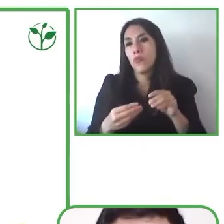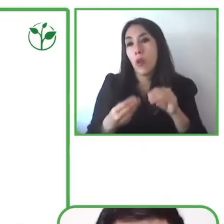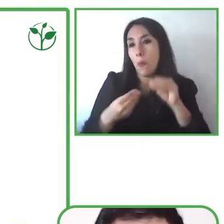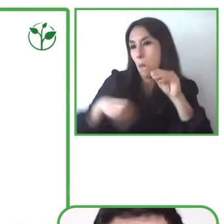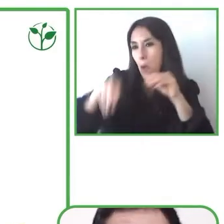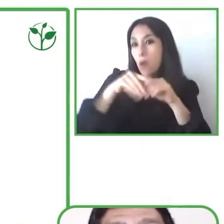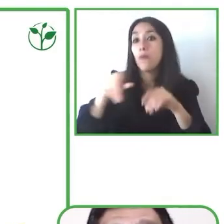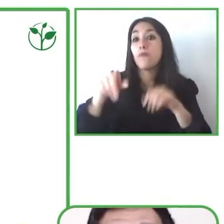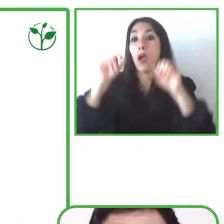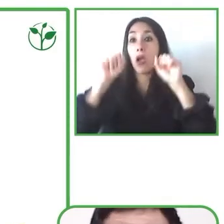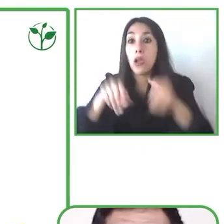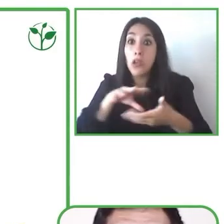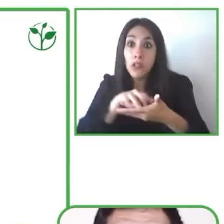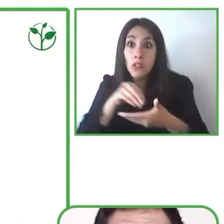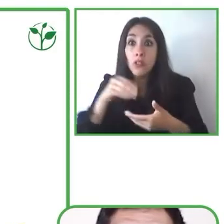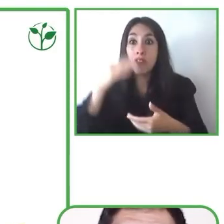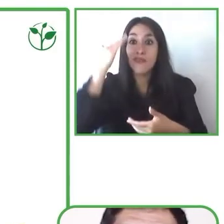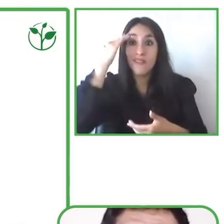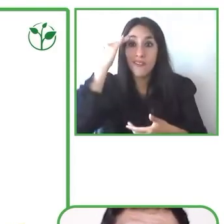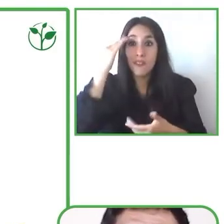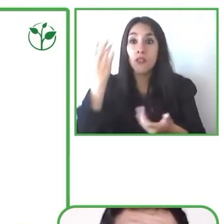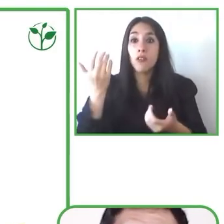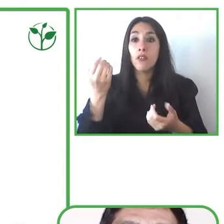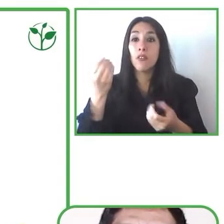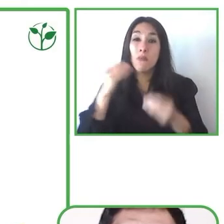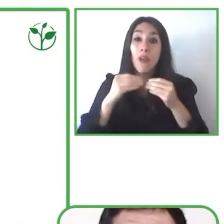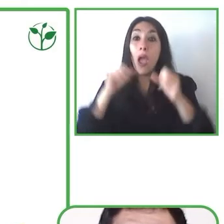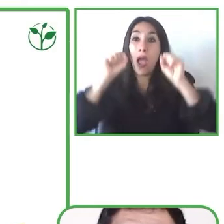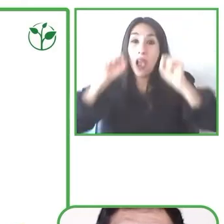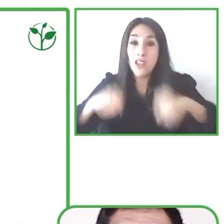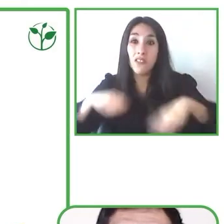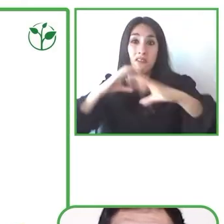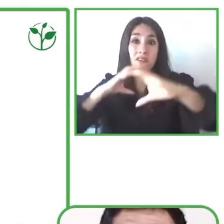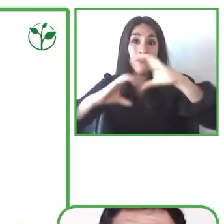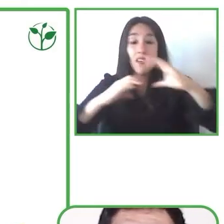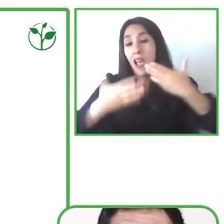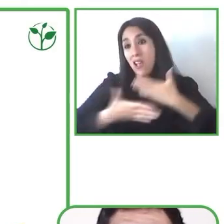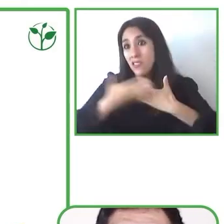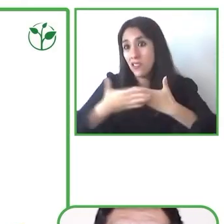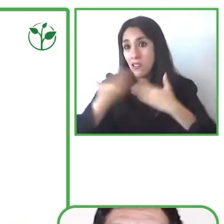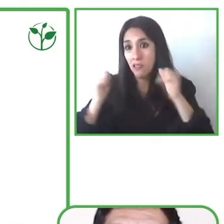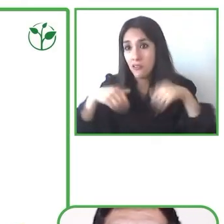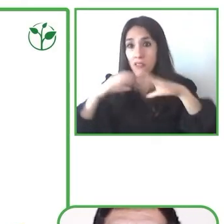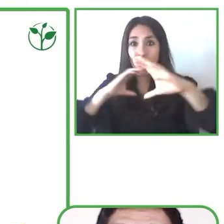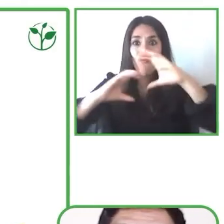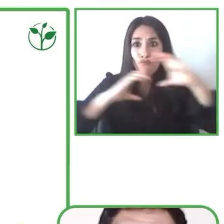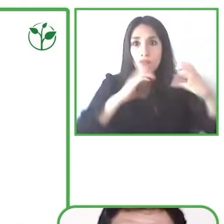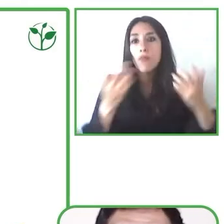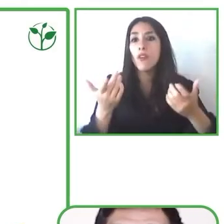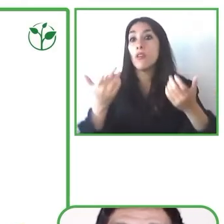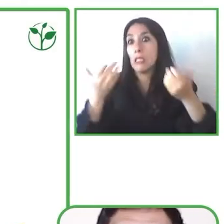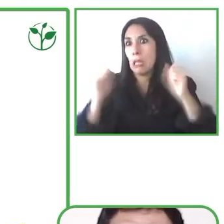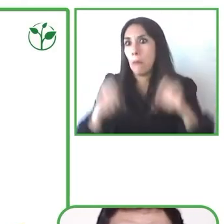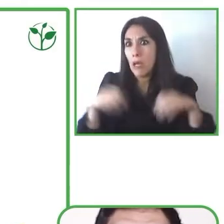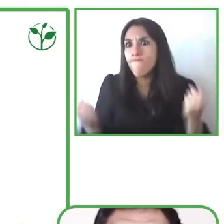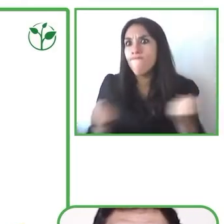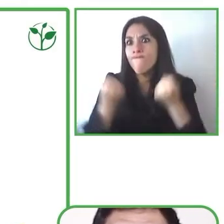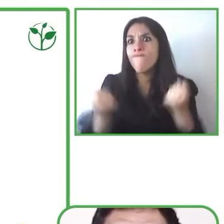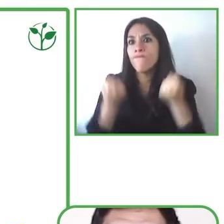abilities of early communication can be stimulated through this software this type of software. Also,